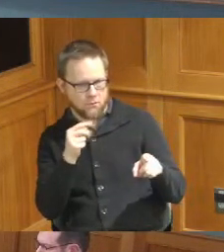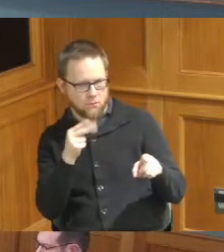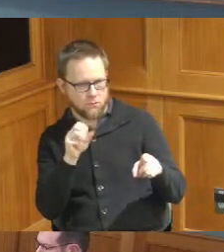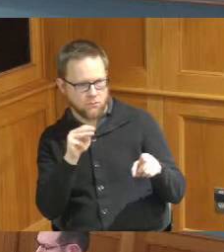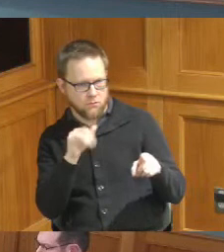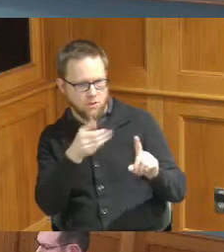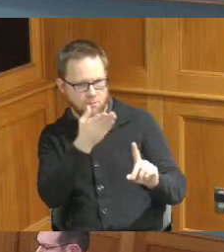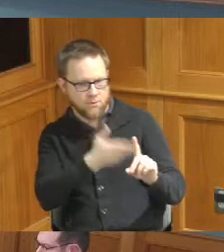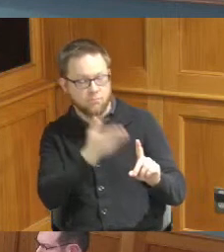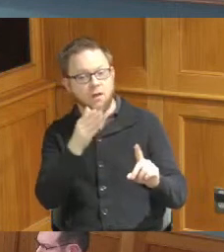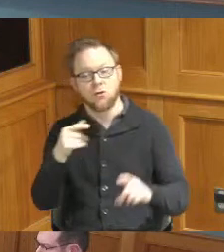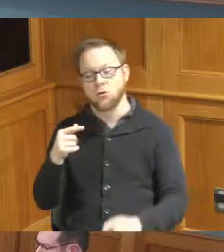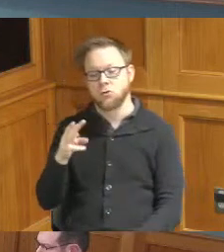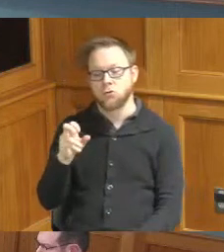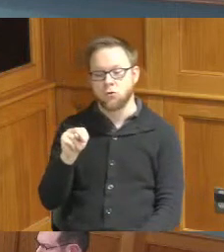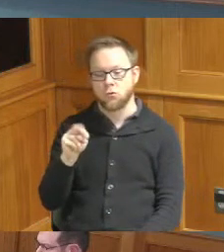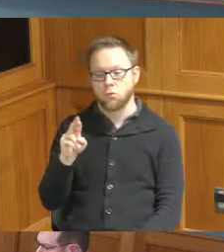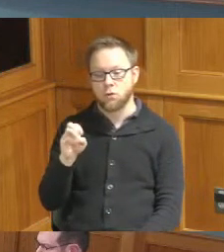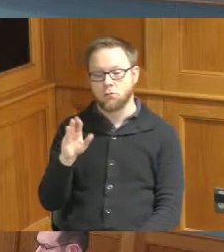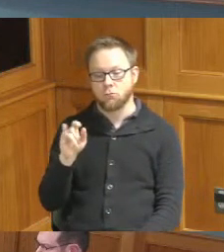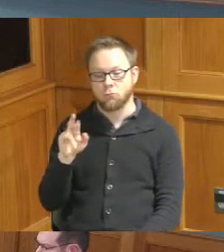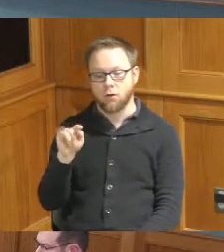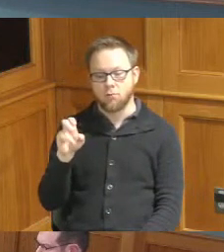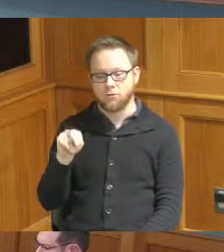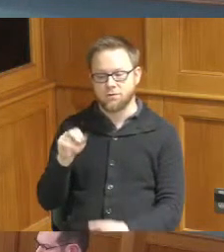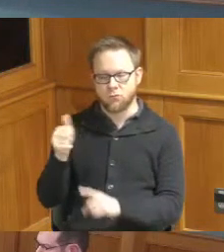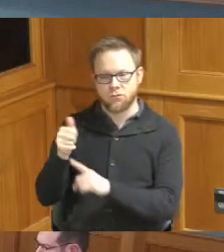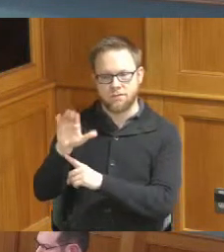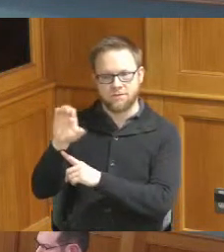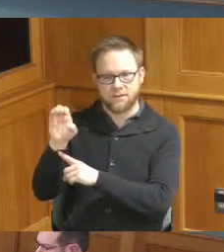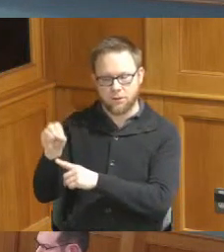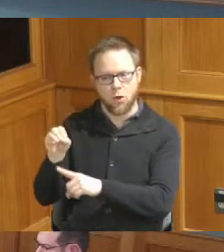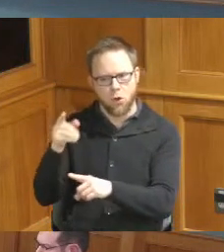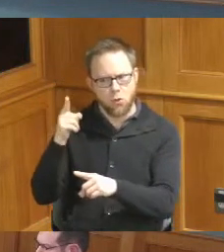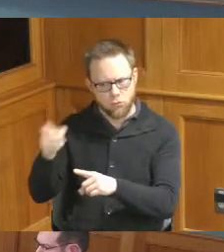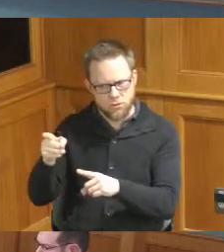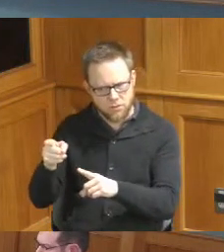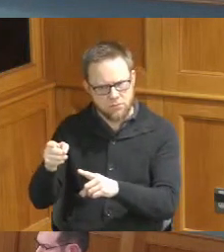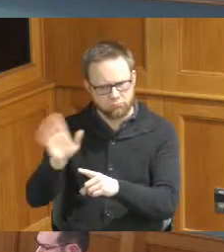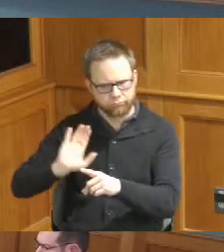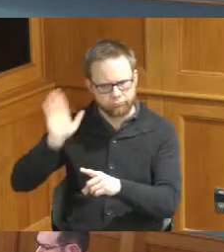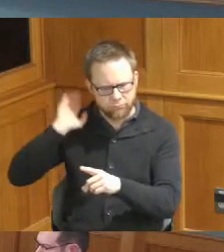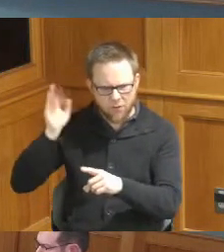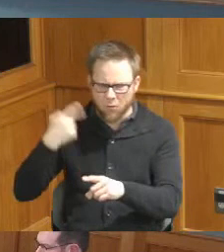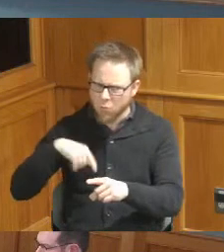Gwen Robinson the CEO I remember she said we need to start this program and I was at the state I was